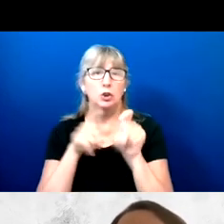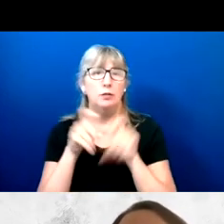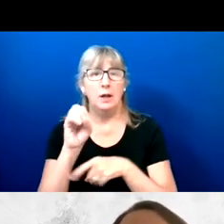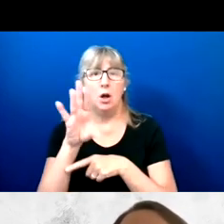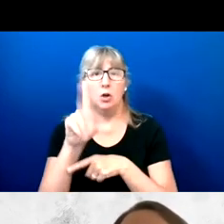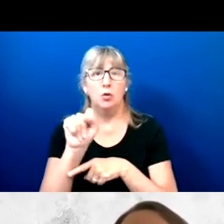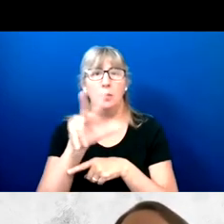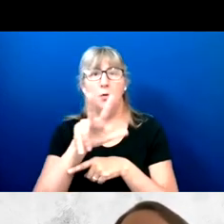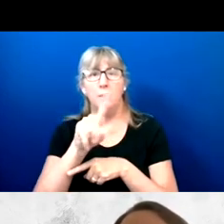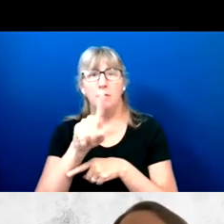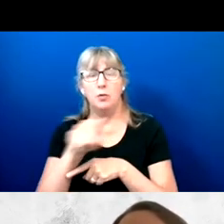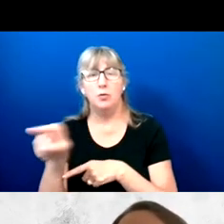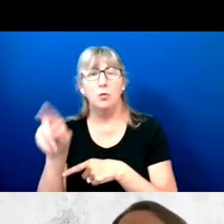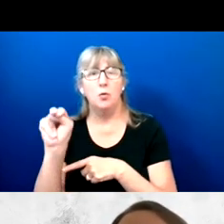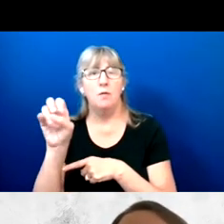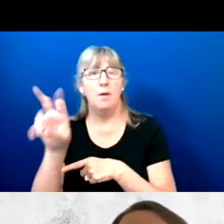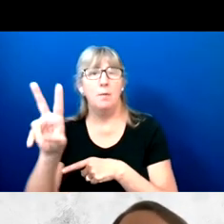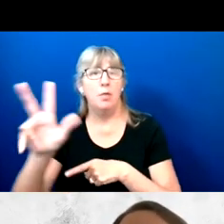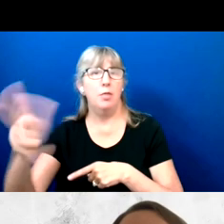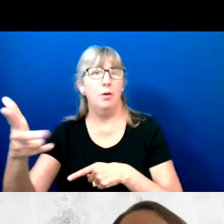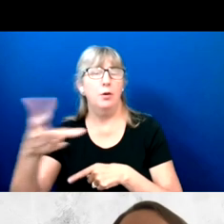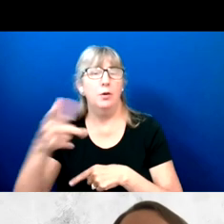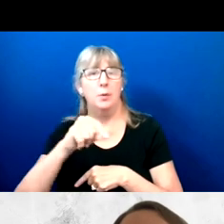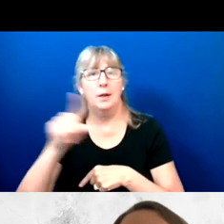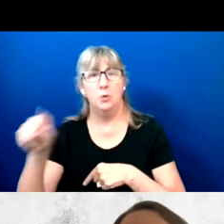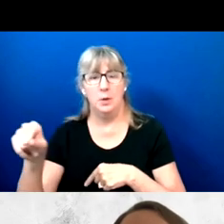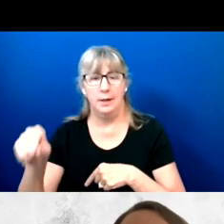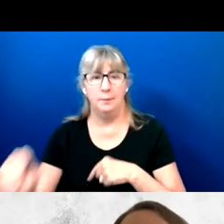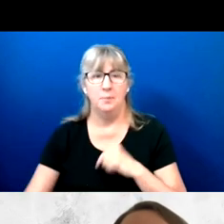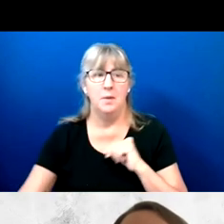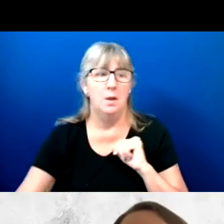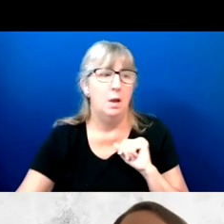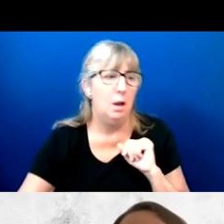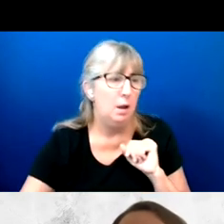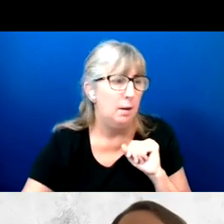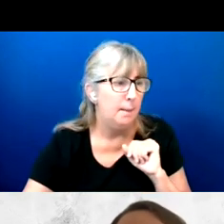November 3, 2020.